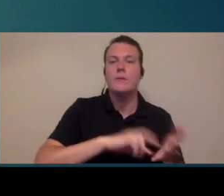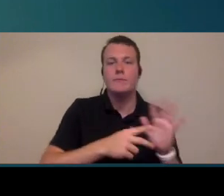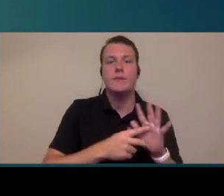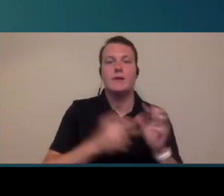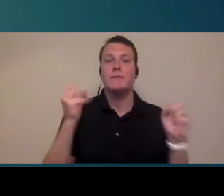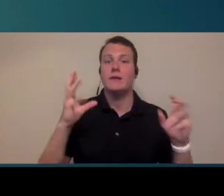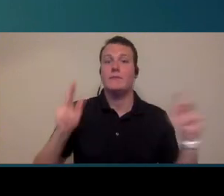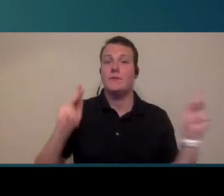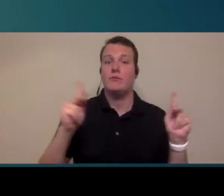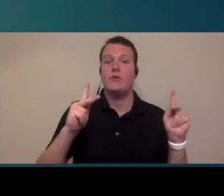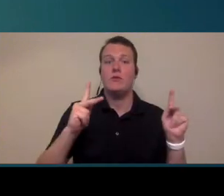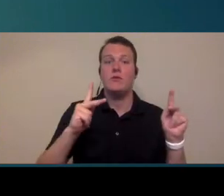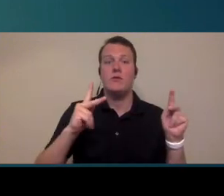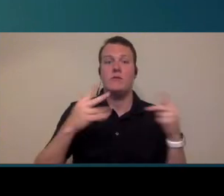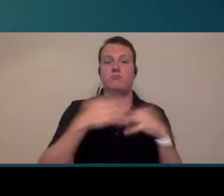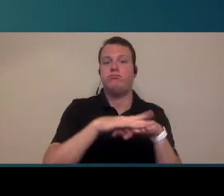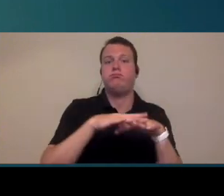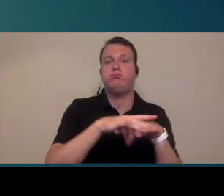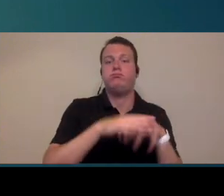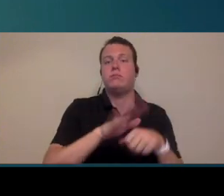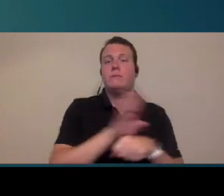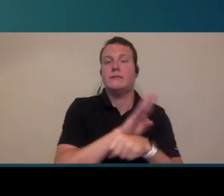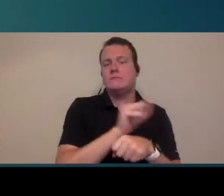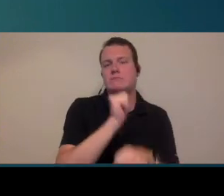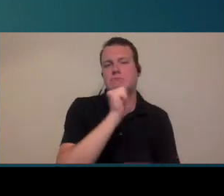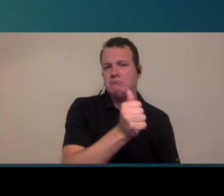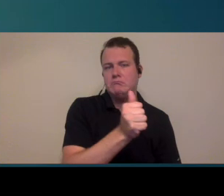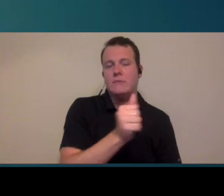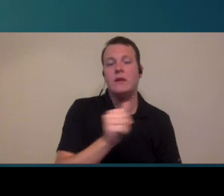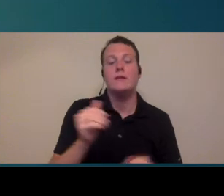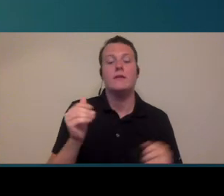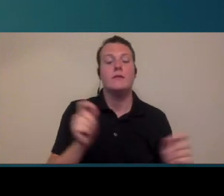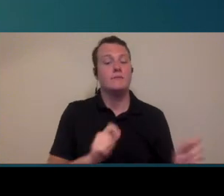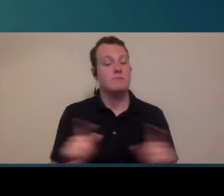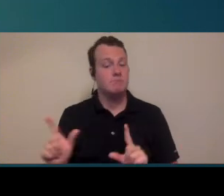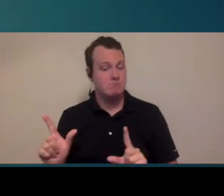flow through the clinic isn't going to be quite as busy but if you'll go to the